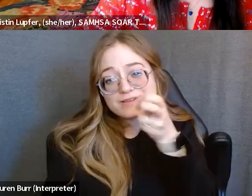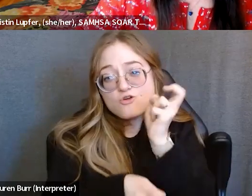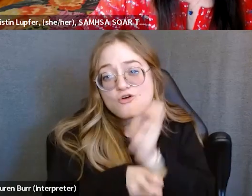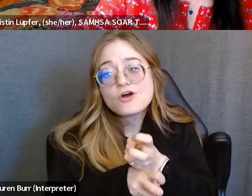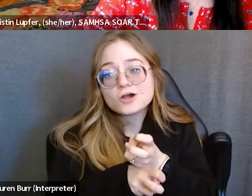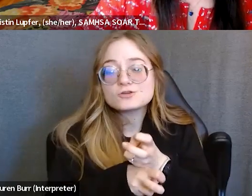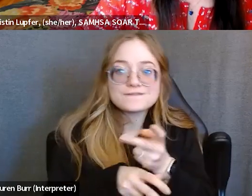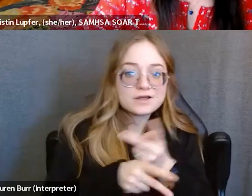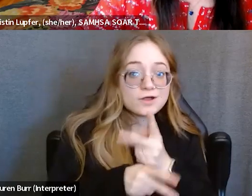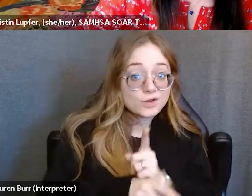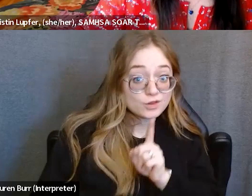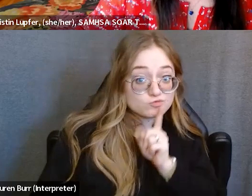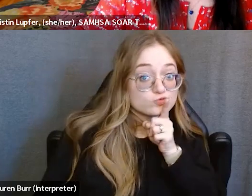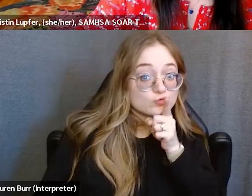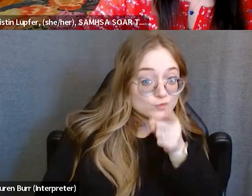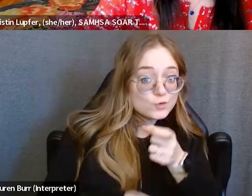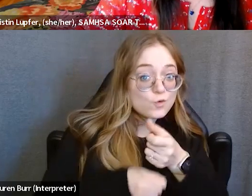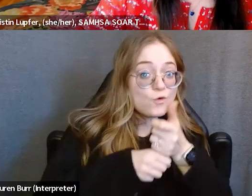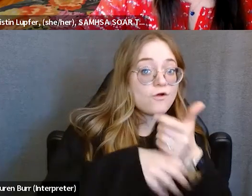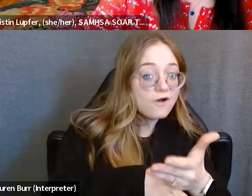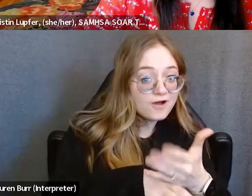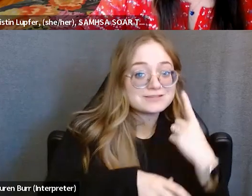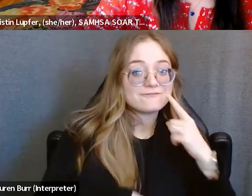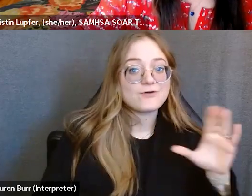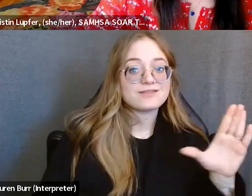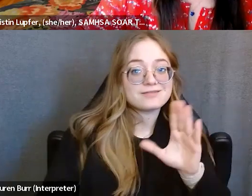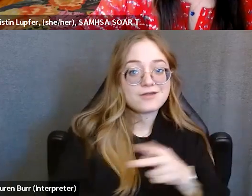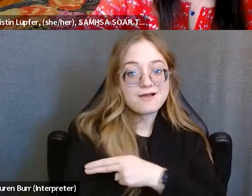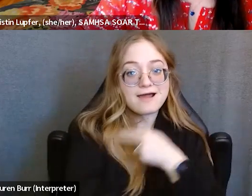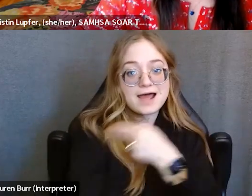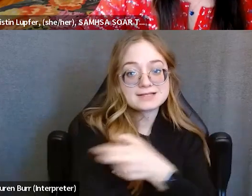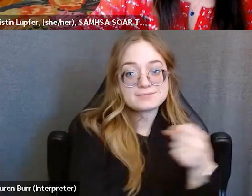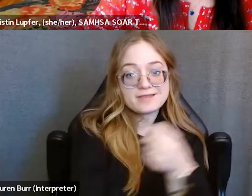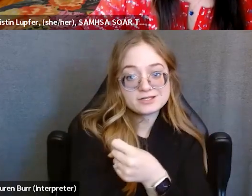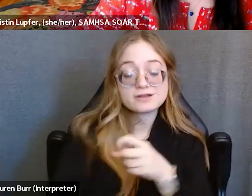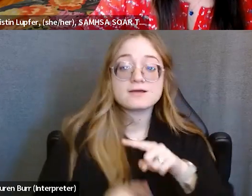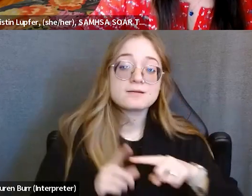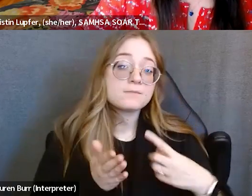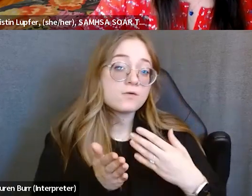of their presentation are, but oftentimes it can help folks continue